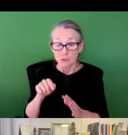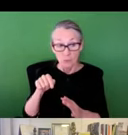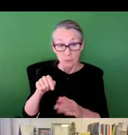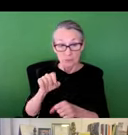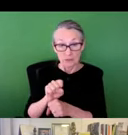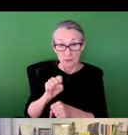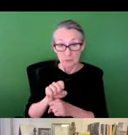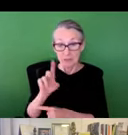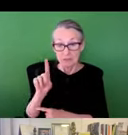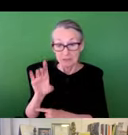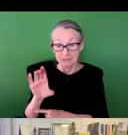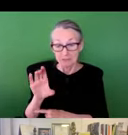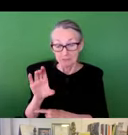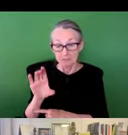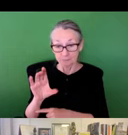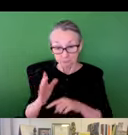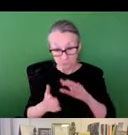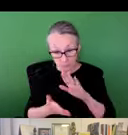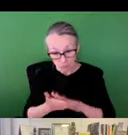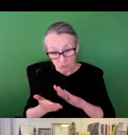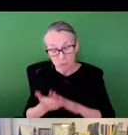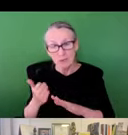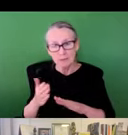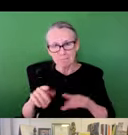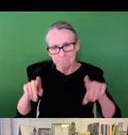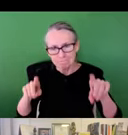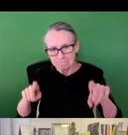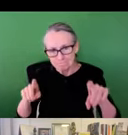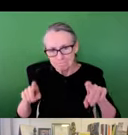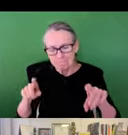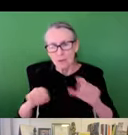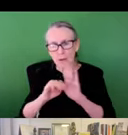variant models. So as a part of this work in DC, for example,